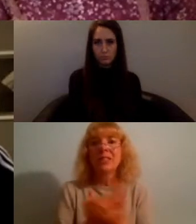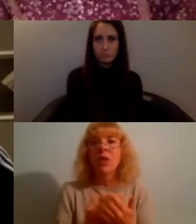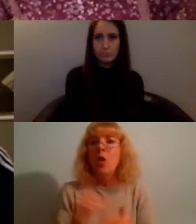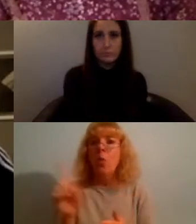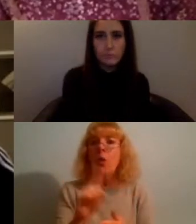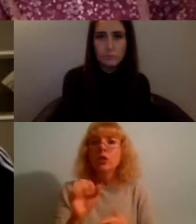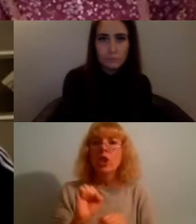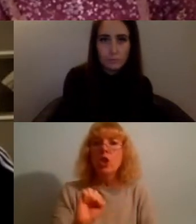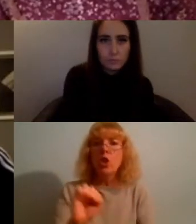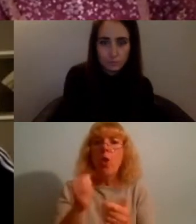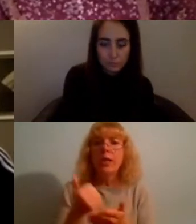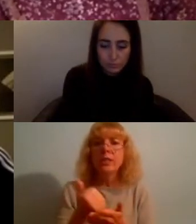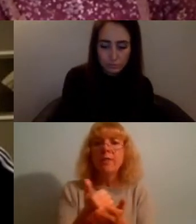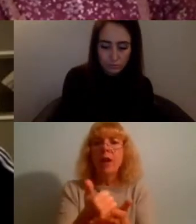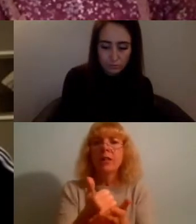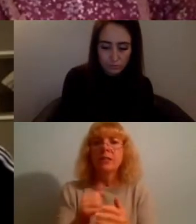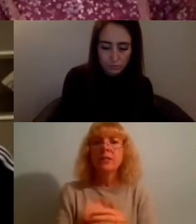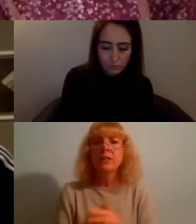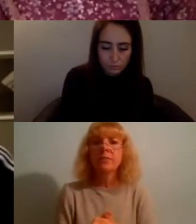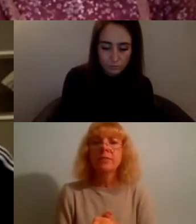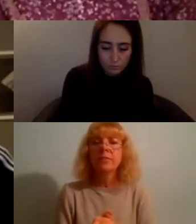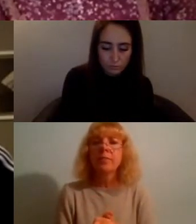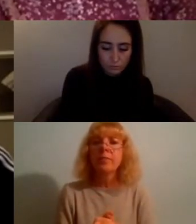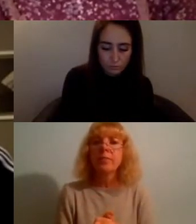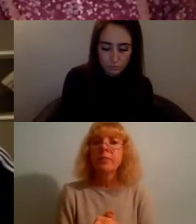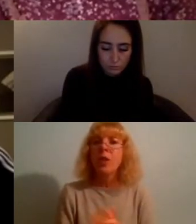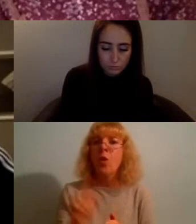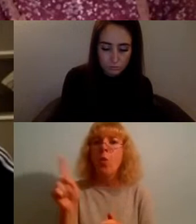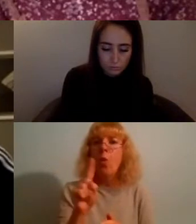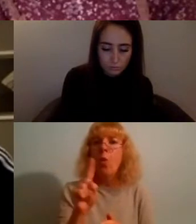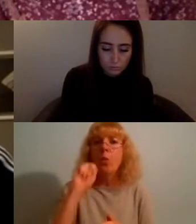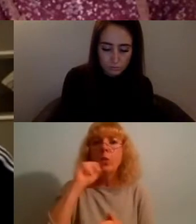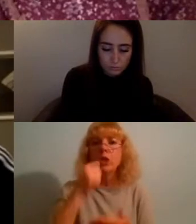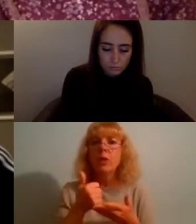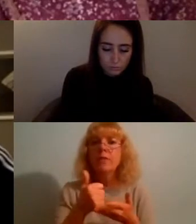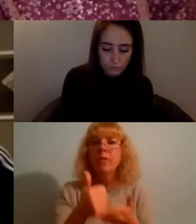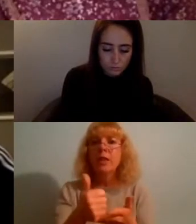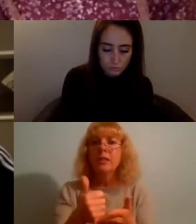starting out with this what might you kind of advise them on building in from the start we've